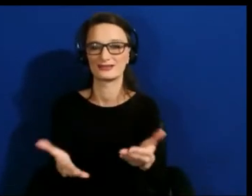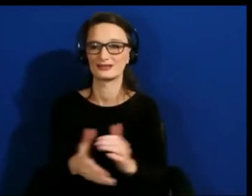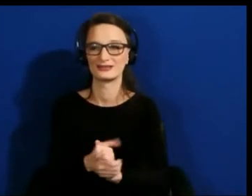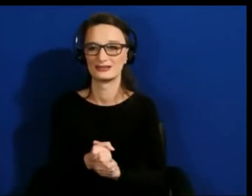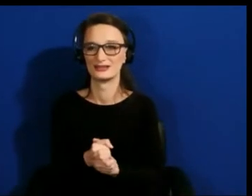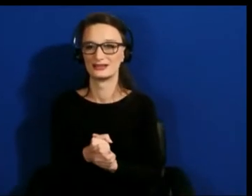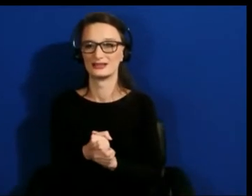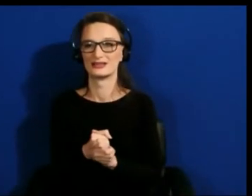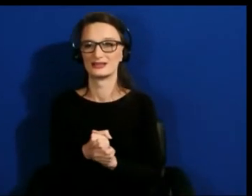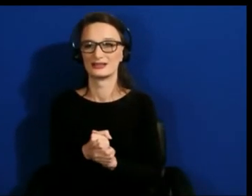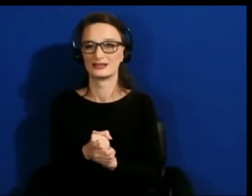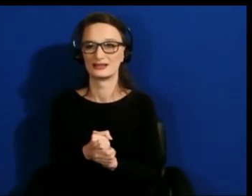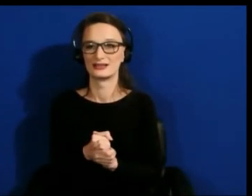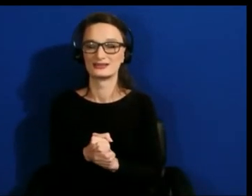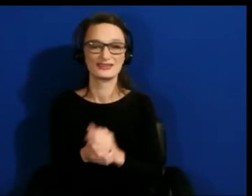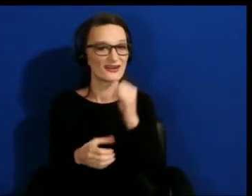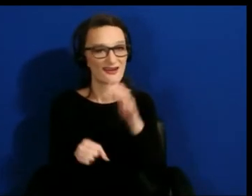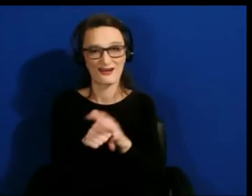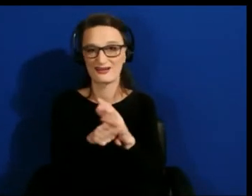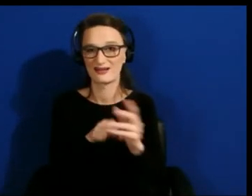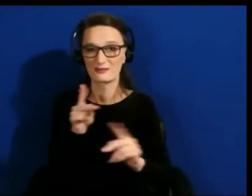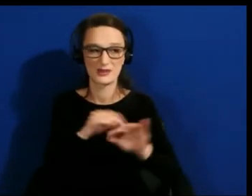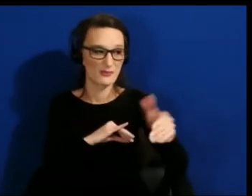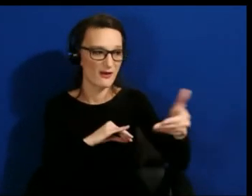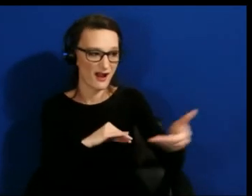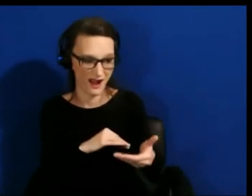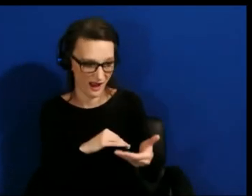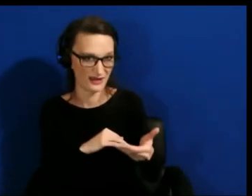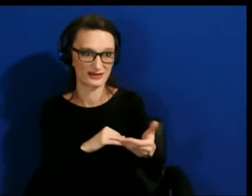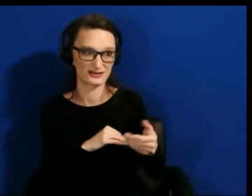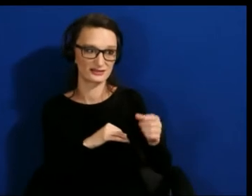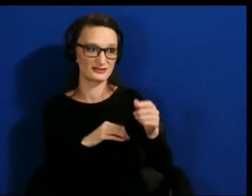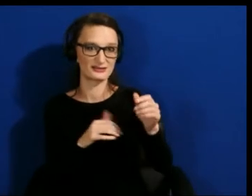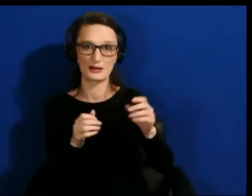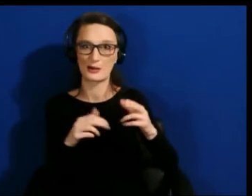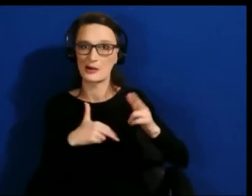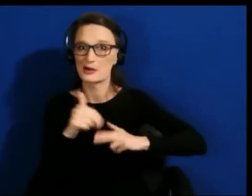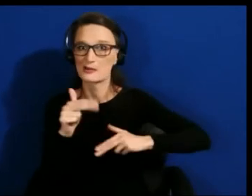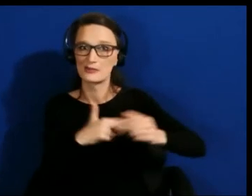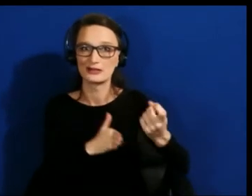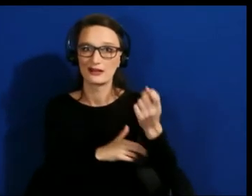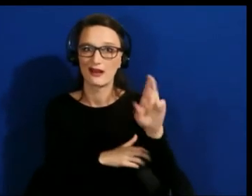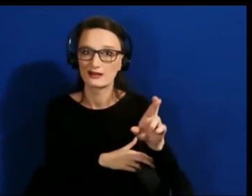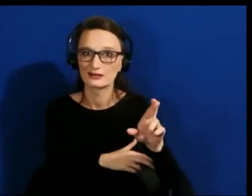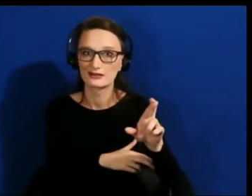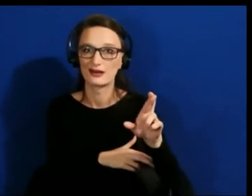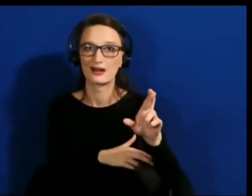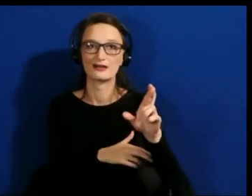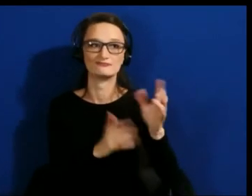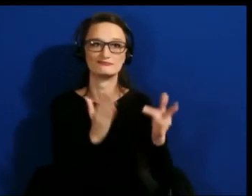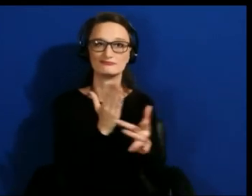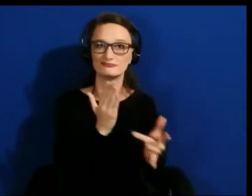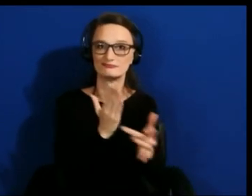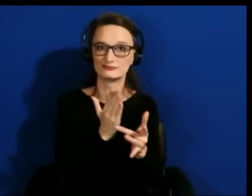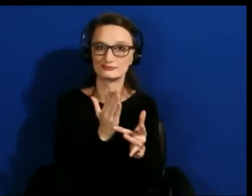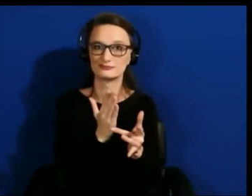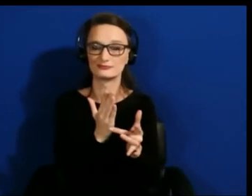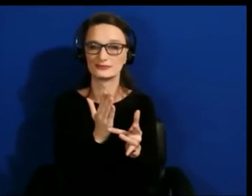building these XR technologies who come from underrepresented or diverse perspective. That's not there.